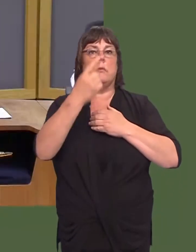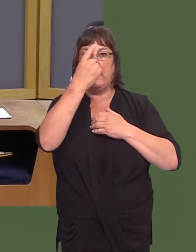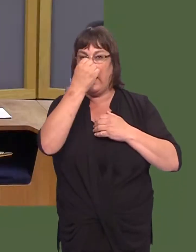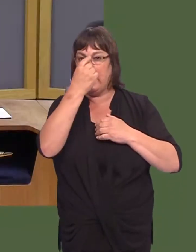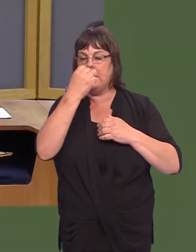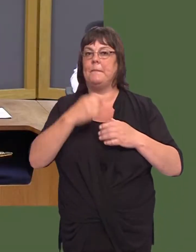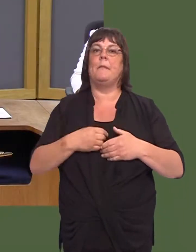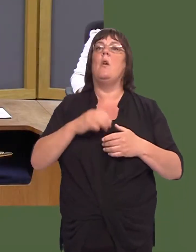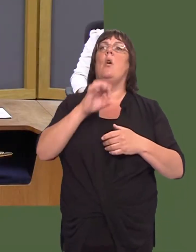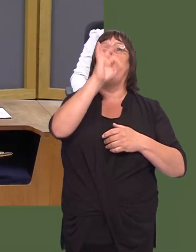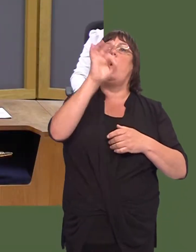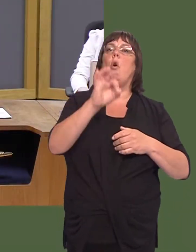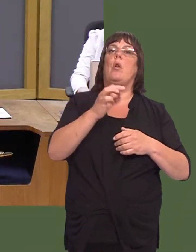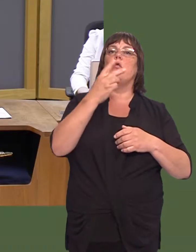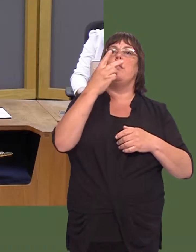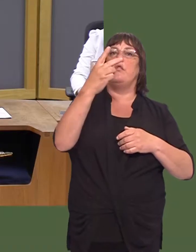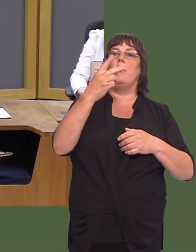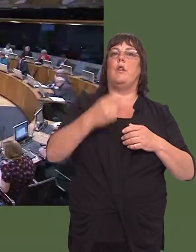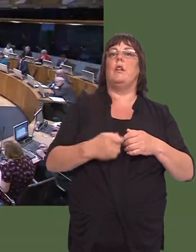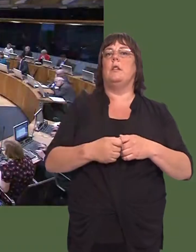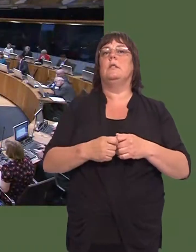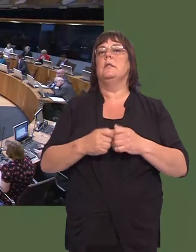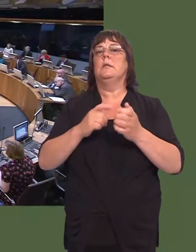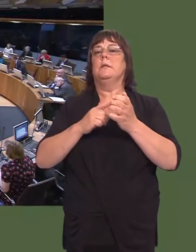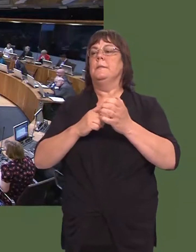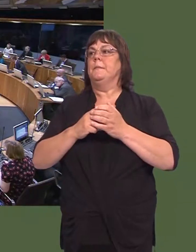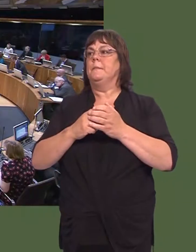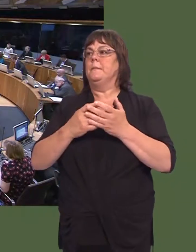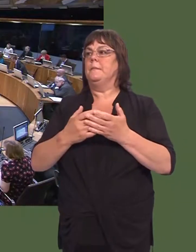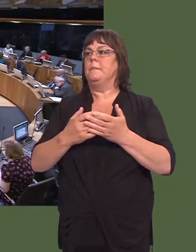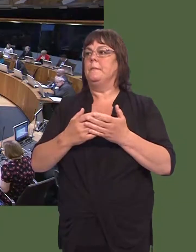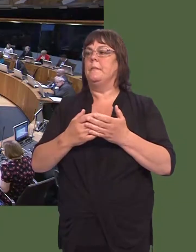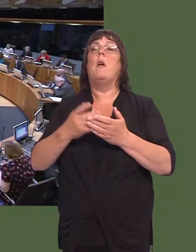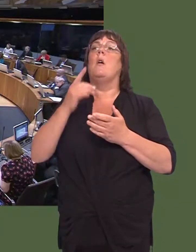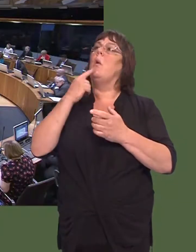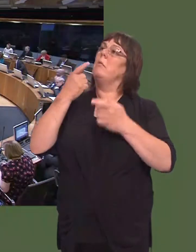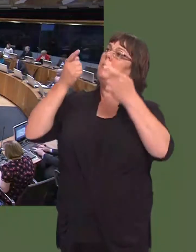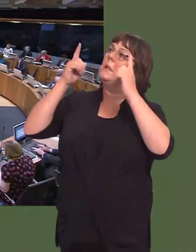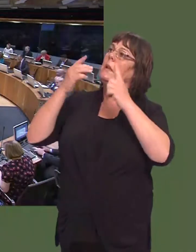Rhun ap Iorwerth: 3. A wnaiff y Prif Weinidog ddatganiad am gysylltiadau trafnidiaeth yn Ynys MÙn?